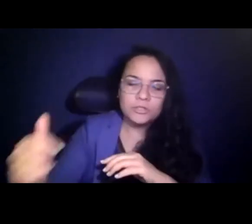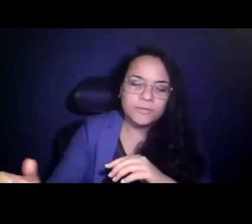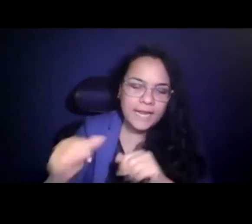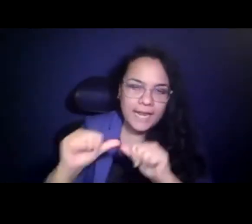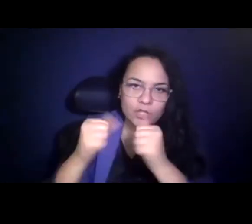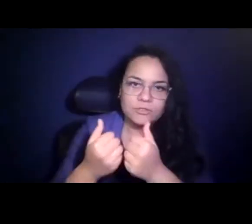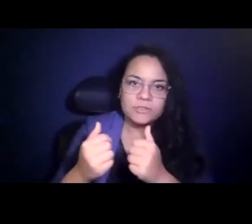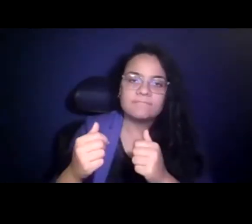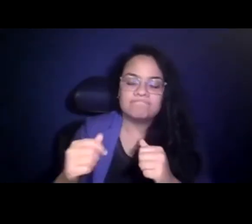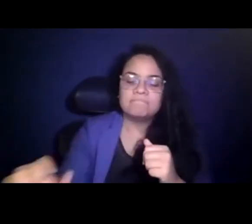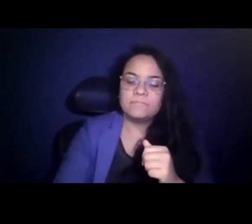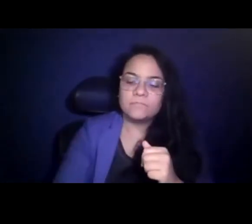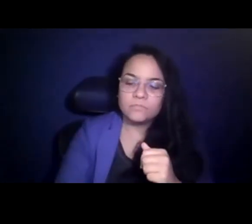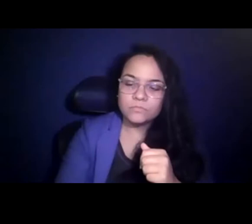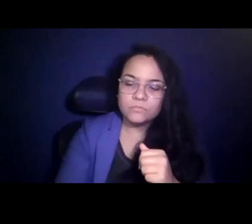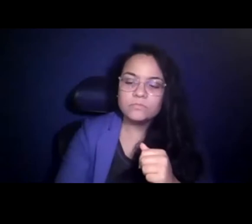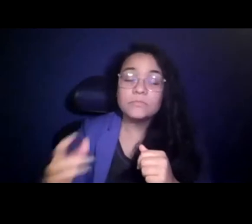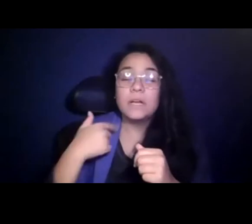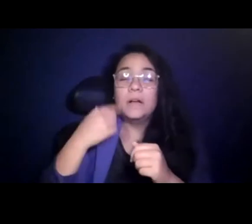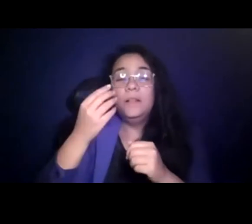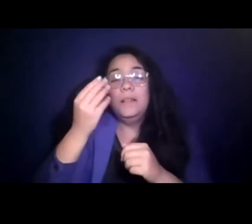agencies as a whole, and I think we have had, you